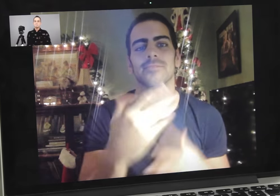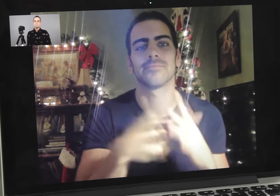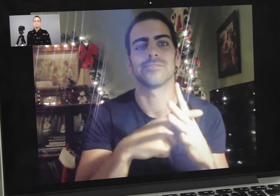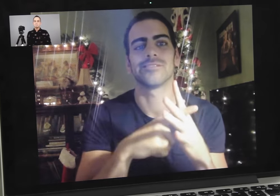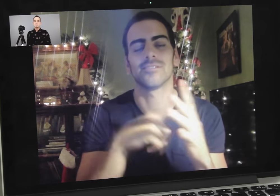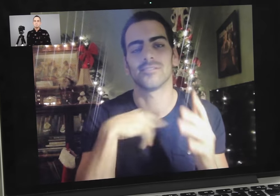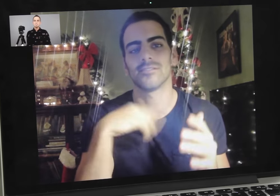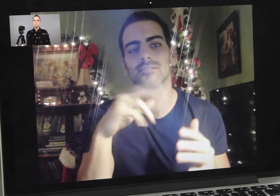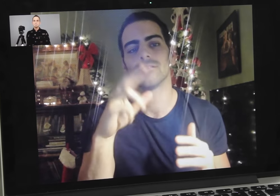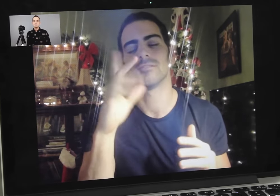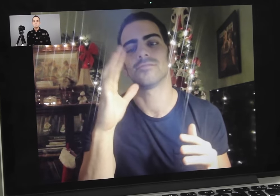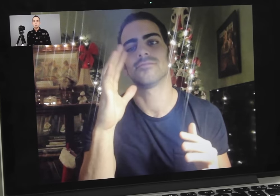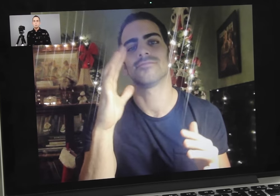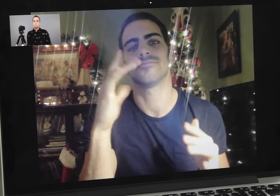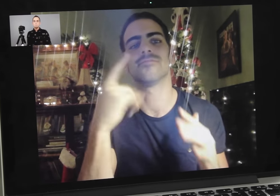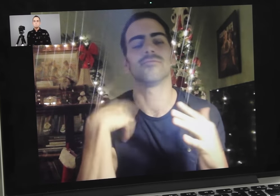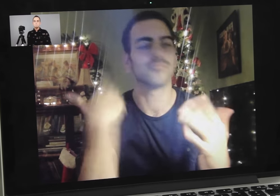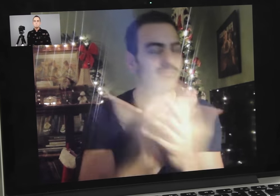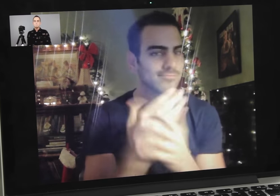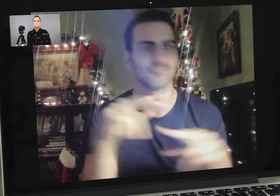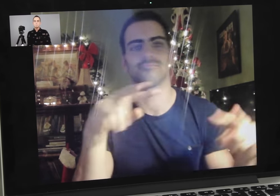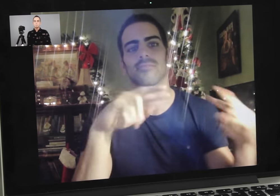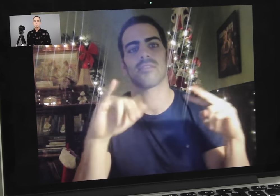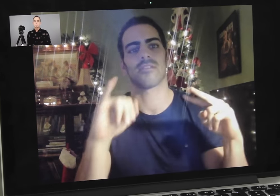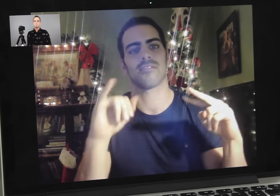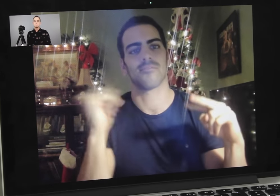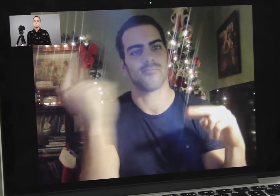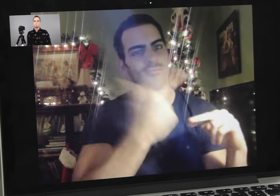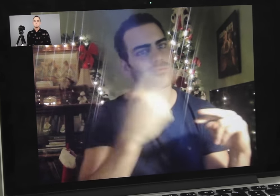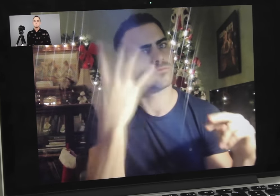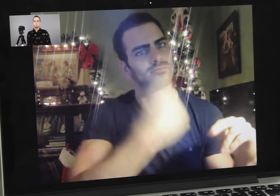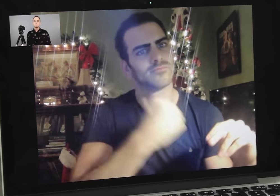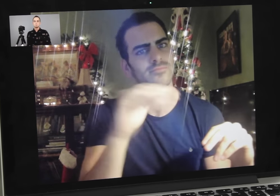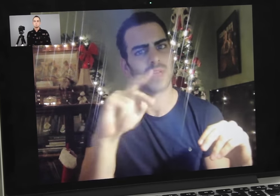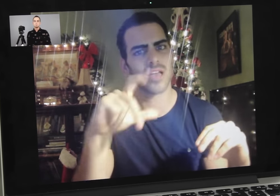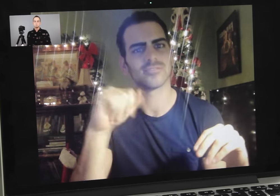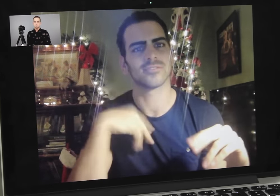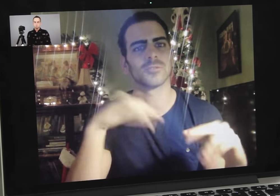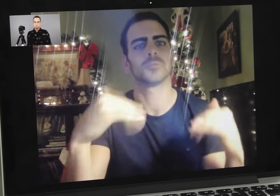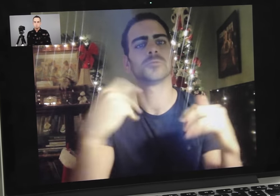I’ll admit this, at the beginning, I was intimidated by all the gorgeous models.